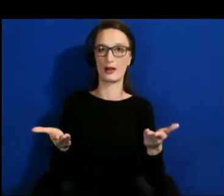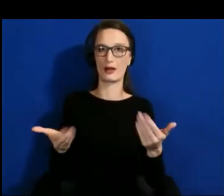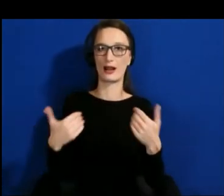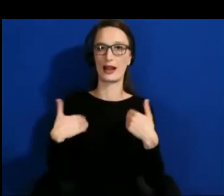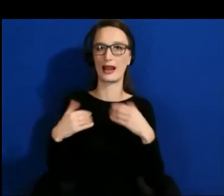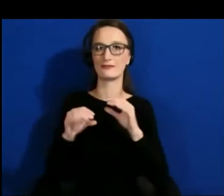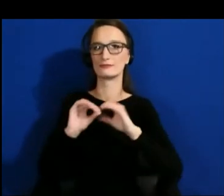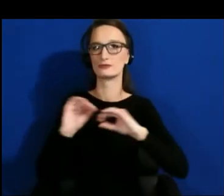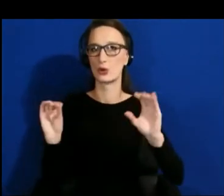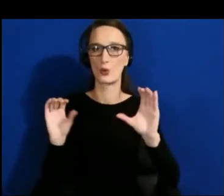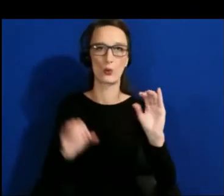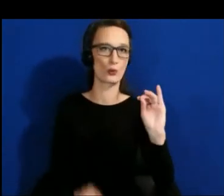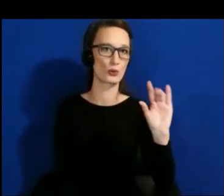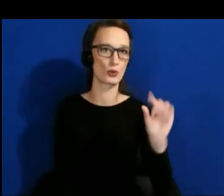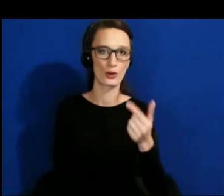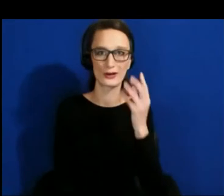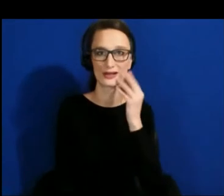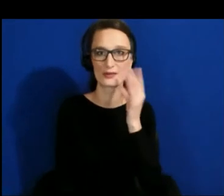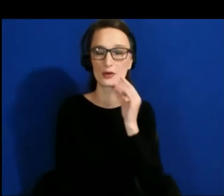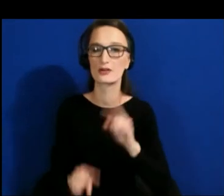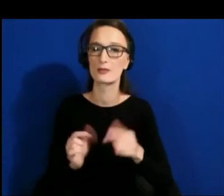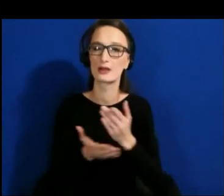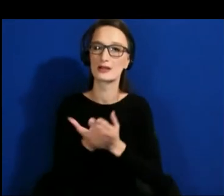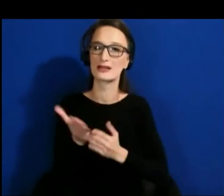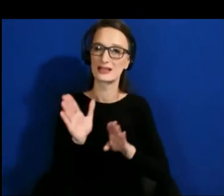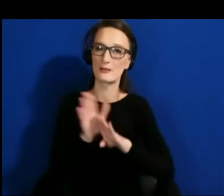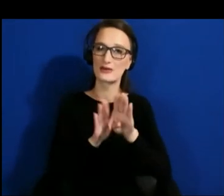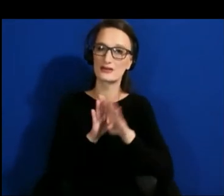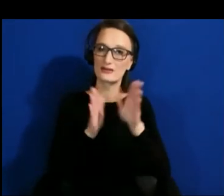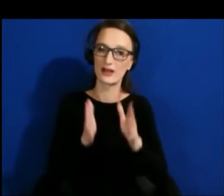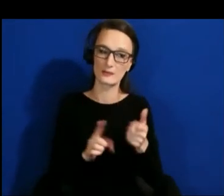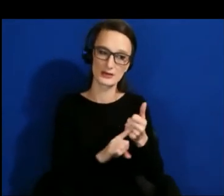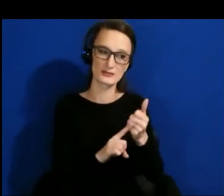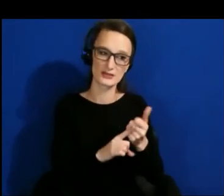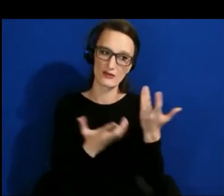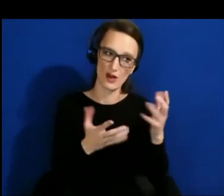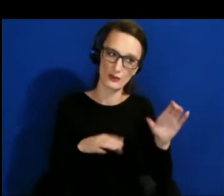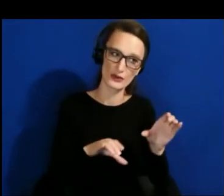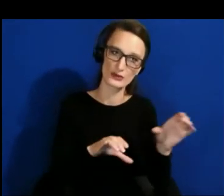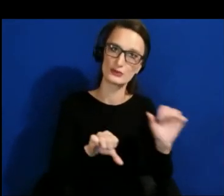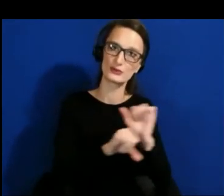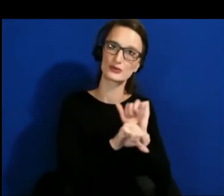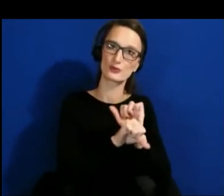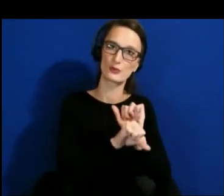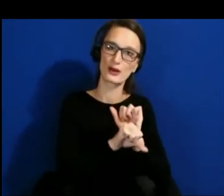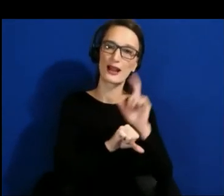But I think some of the things that our developers that are already doing the work have to do is, go out and find these people.